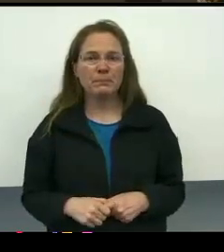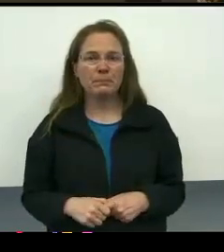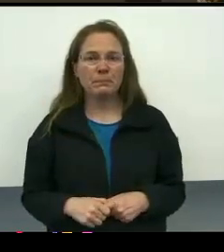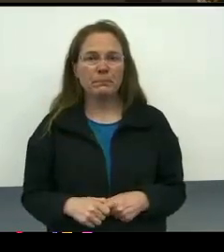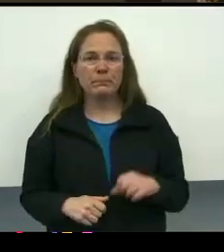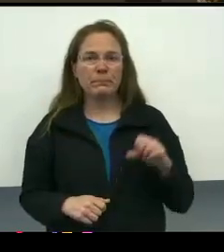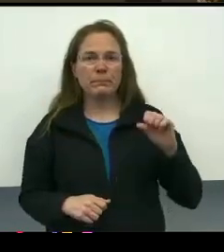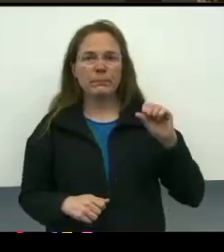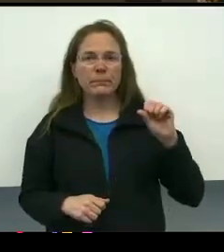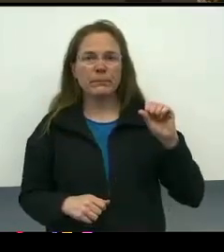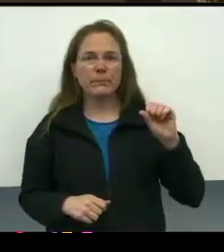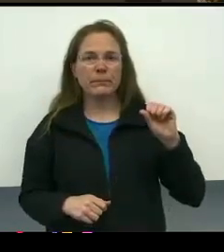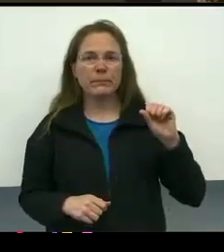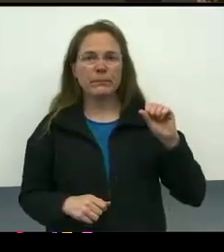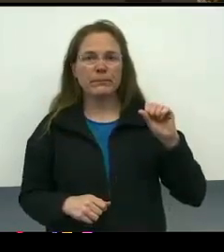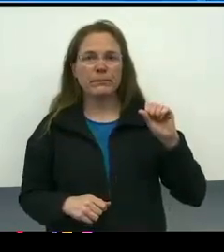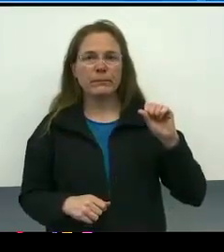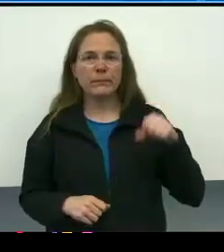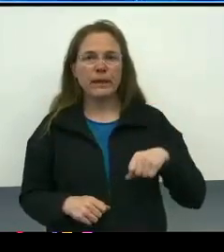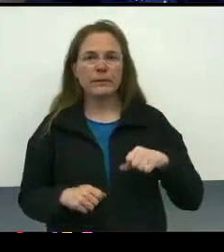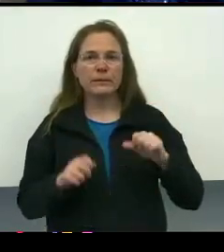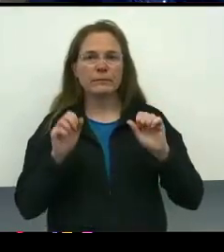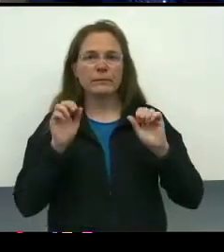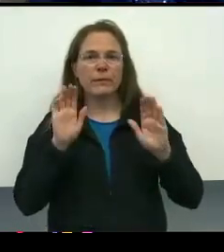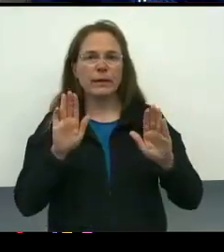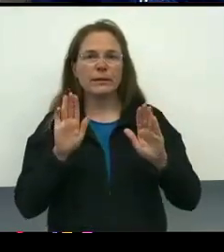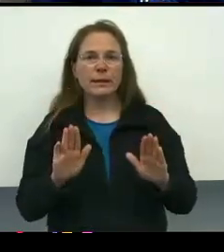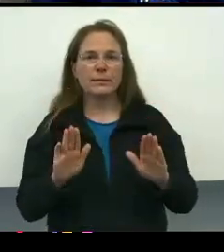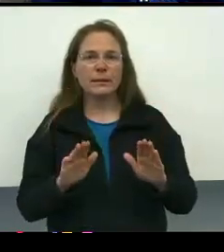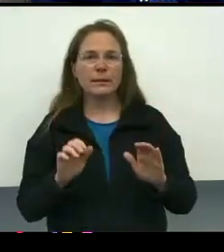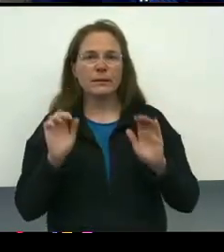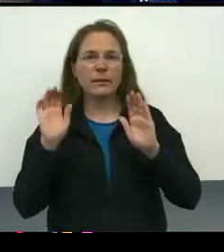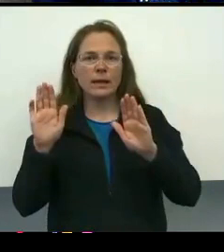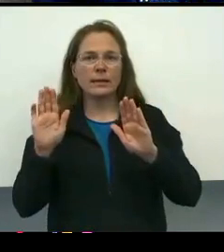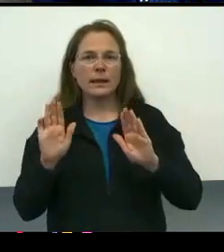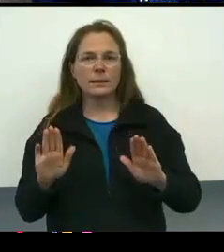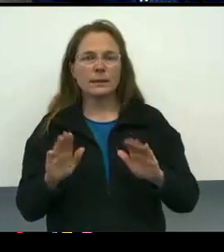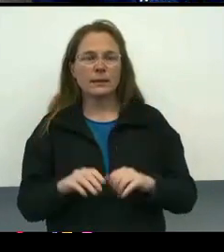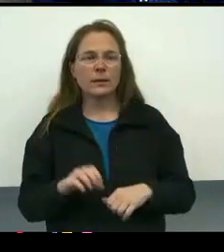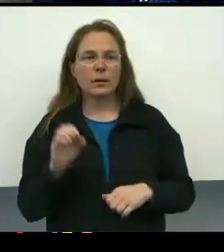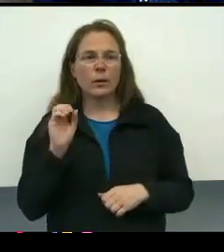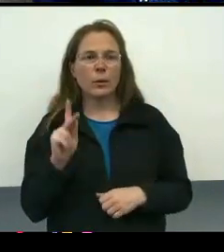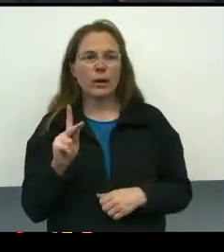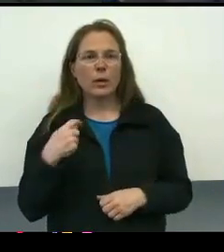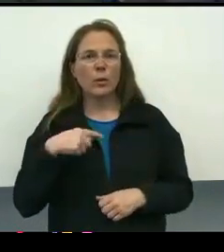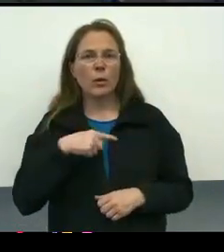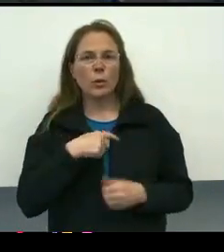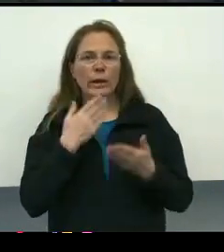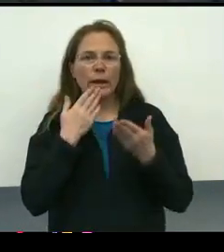[Wayne] Yes, yes. [Alexander] Fantastic. Wonderful, well, we thank you, Chair Monfries,